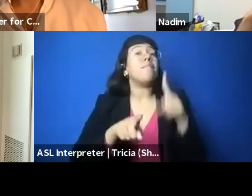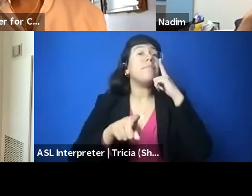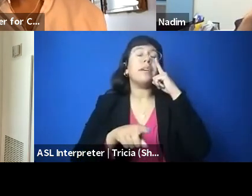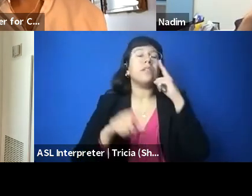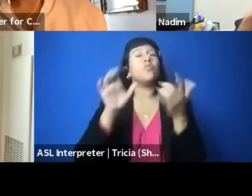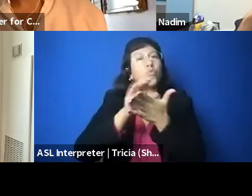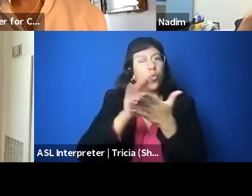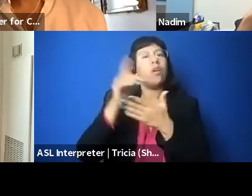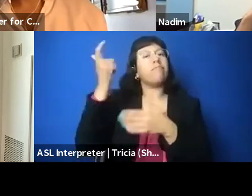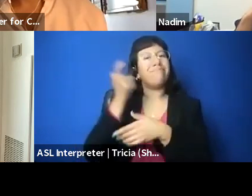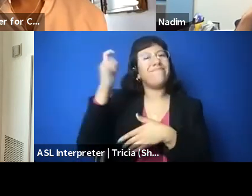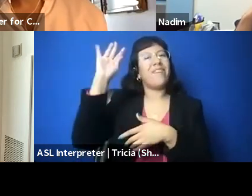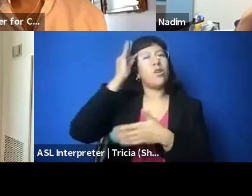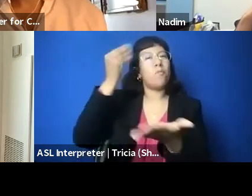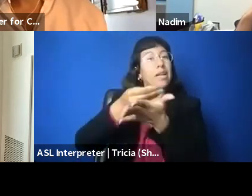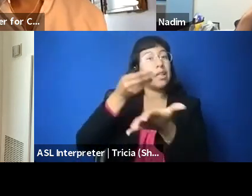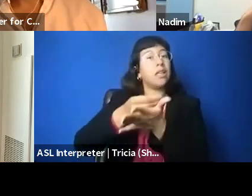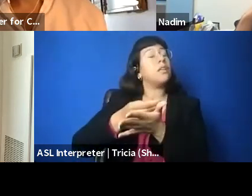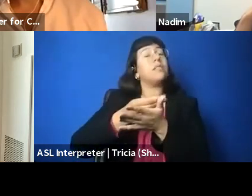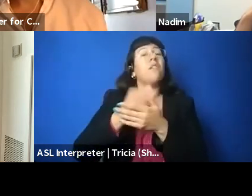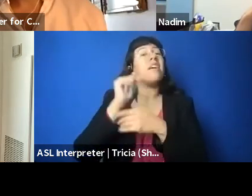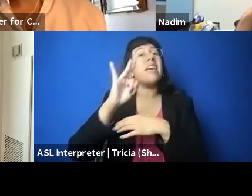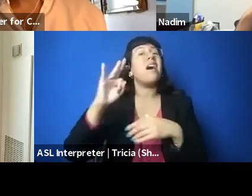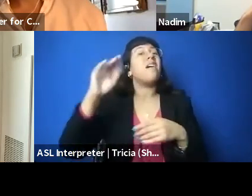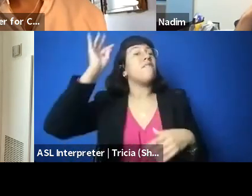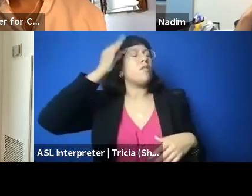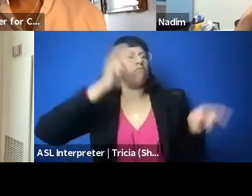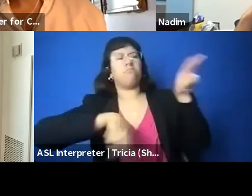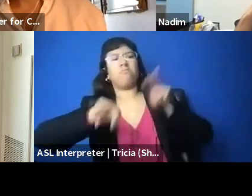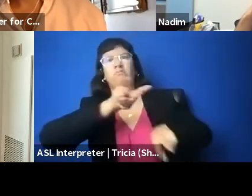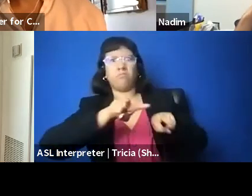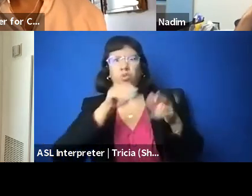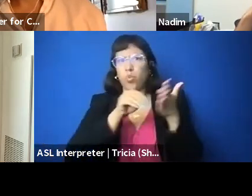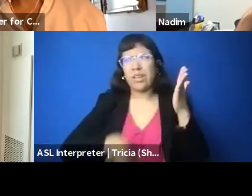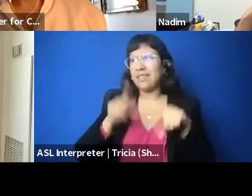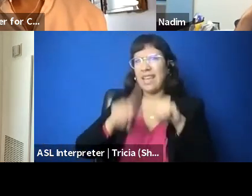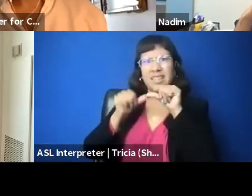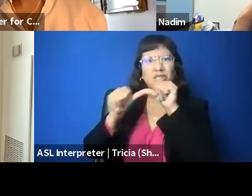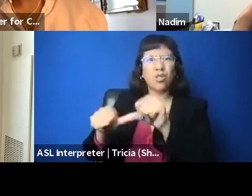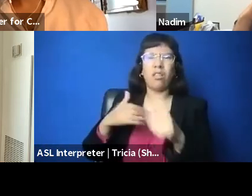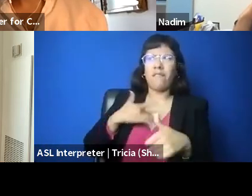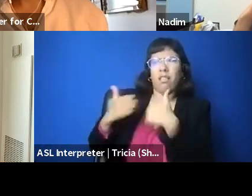that's so severe and pervasive, a student can't get an education, and you know,